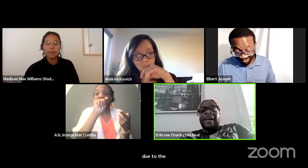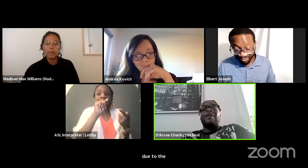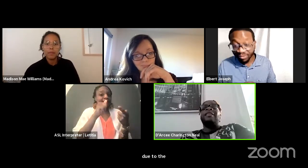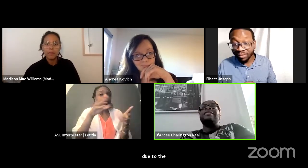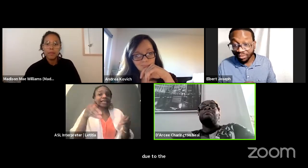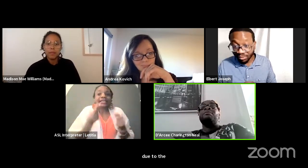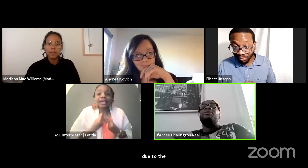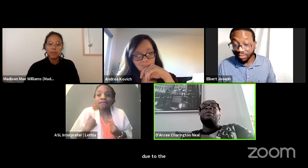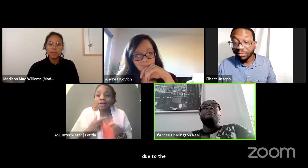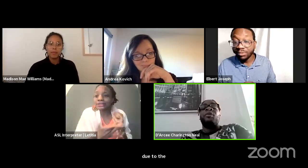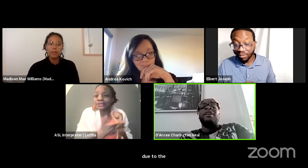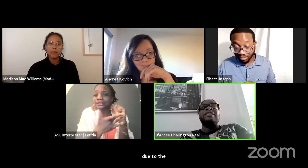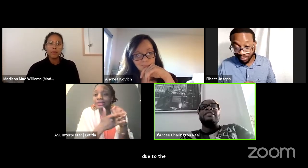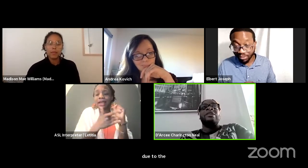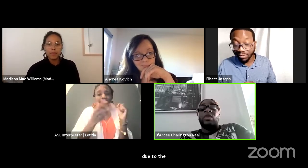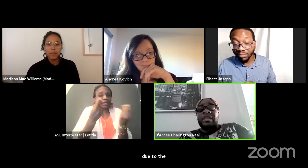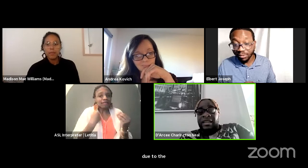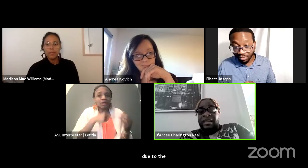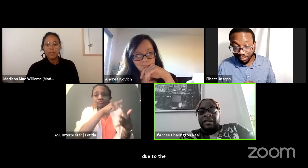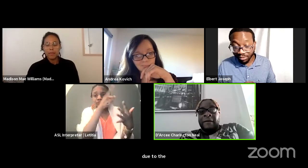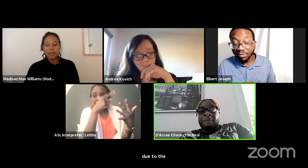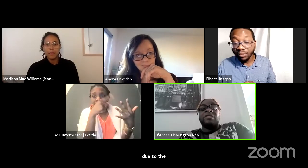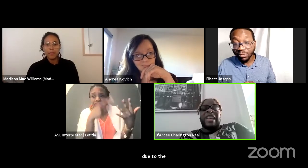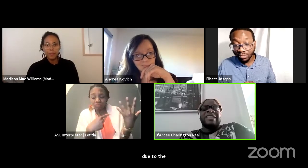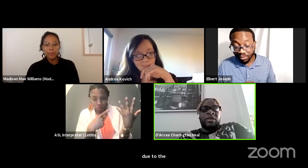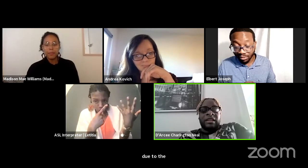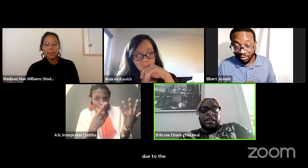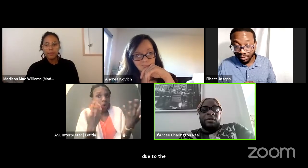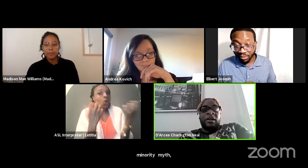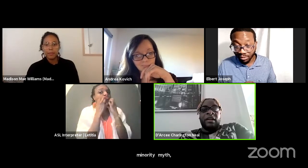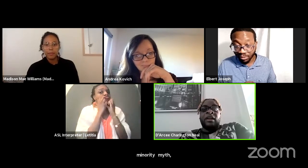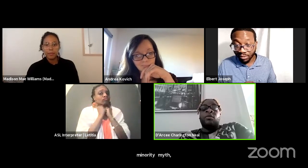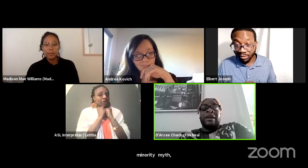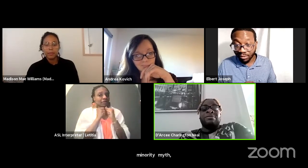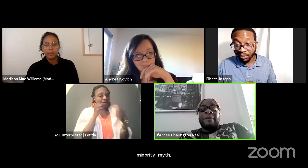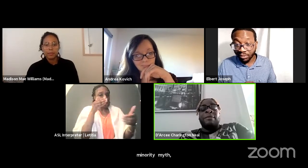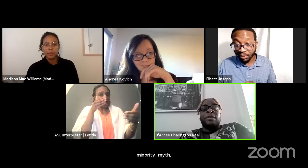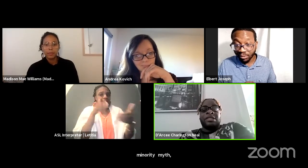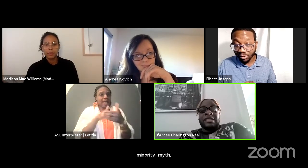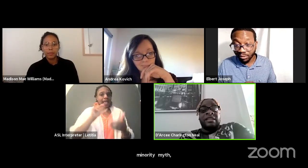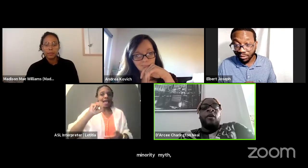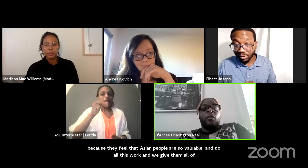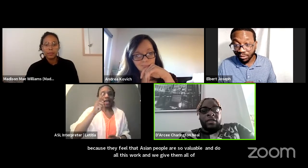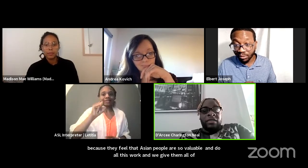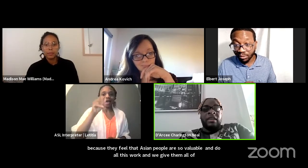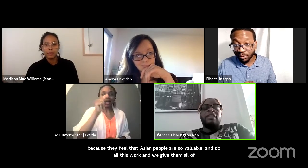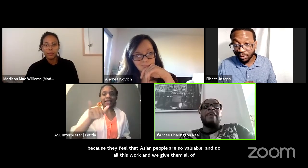and all of these, the most important things that we need that that's really important. Whereas black people are just not worth it.